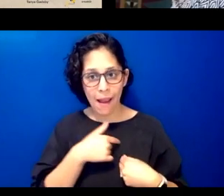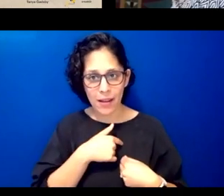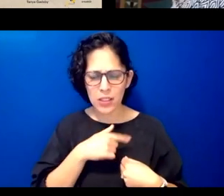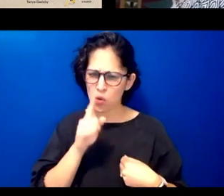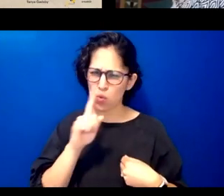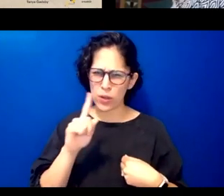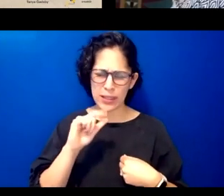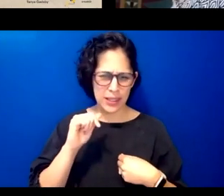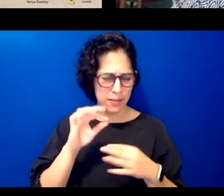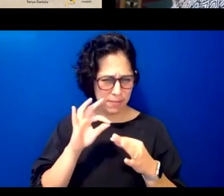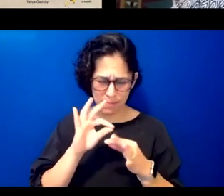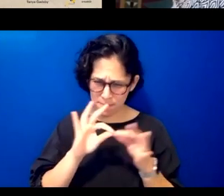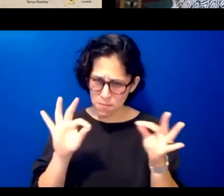thank you so much for sharing that